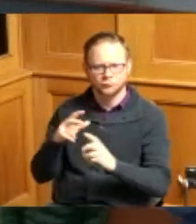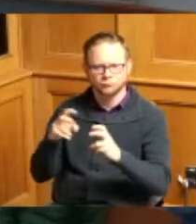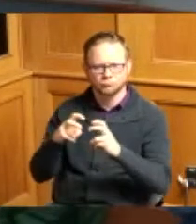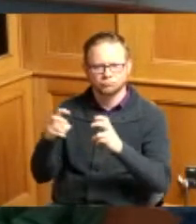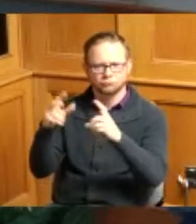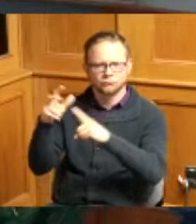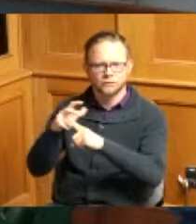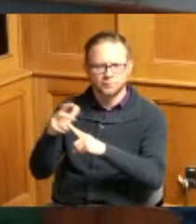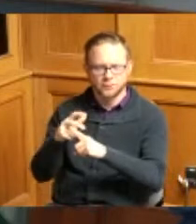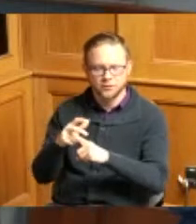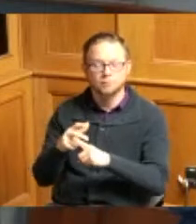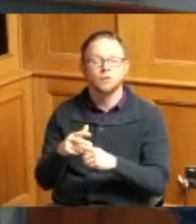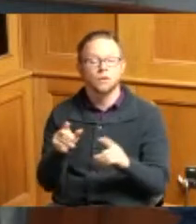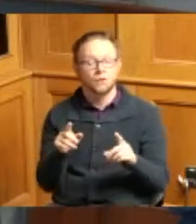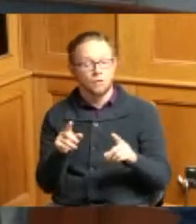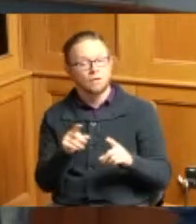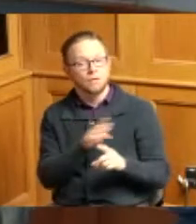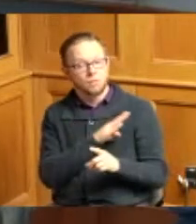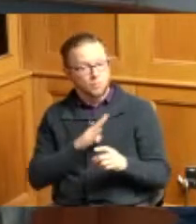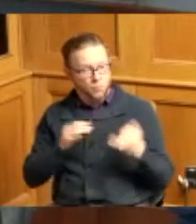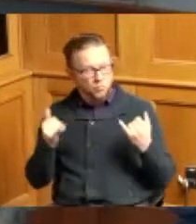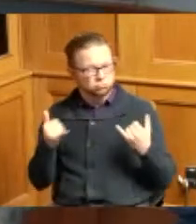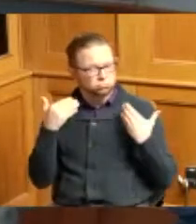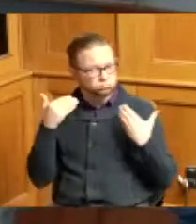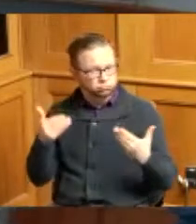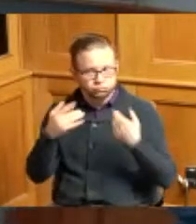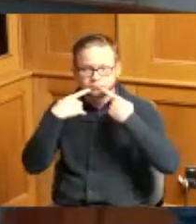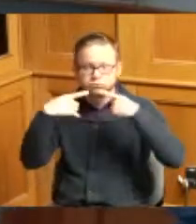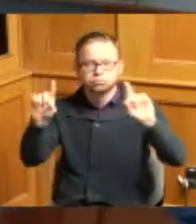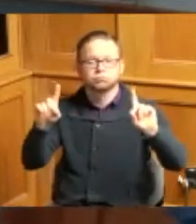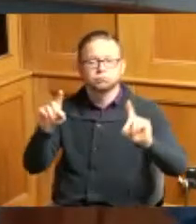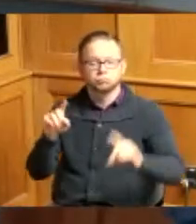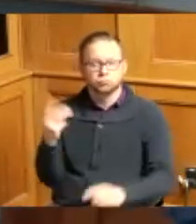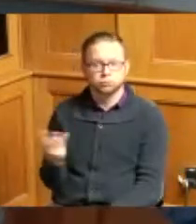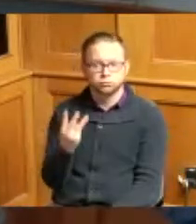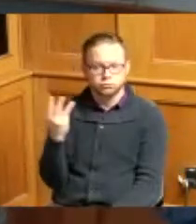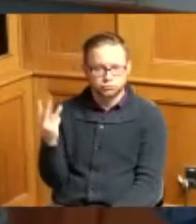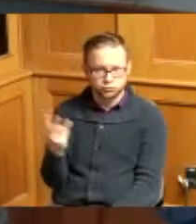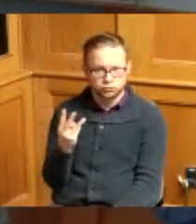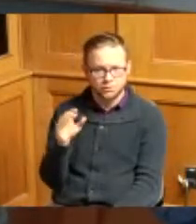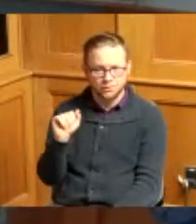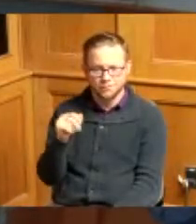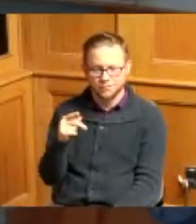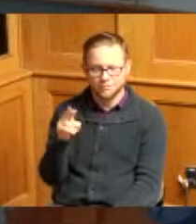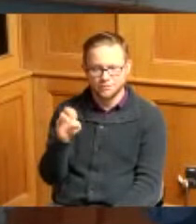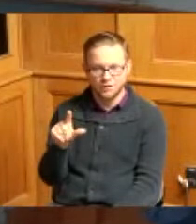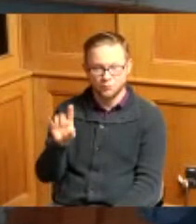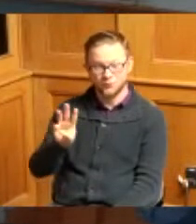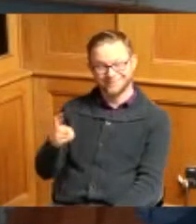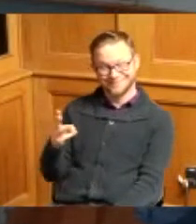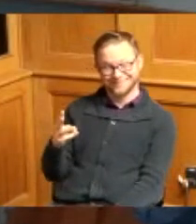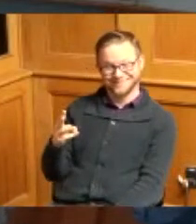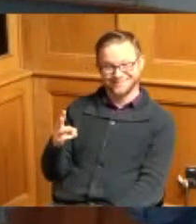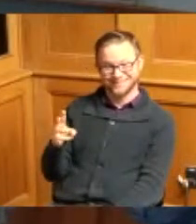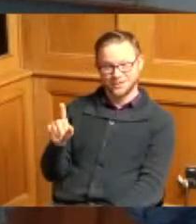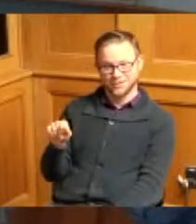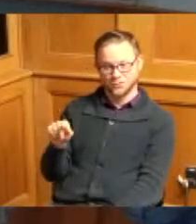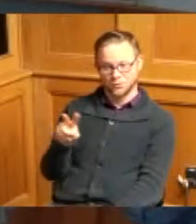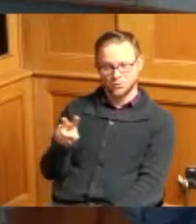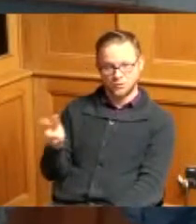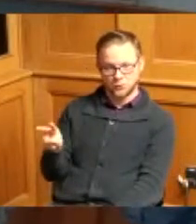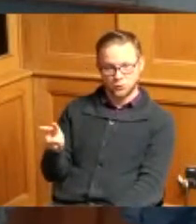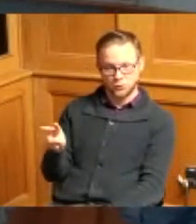that the Board of County Commissioners declares and proclaims that Wednesday April 6 2022 be